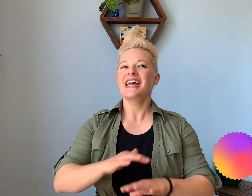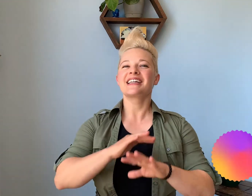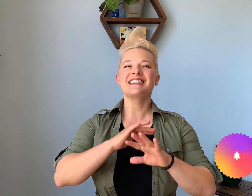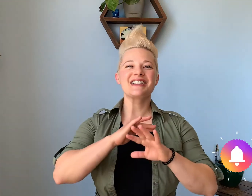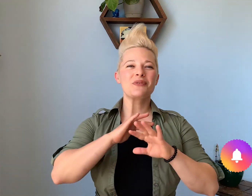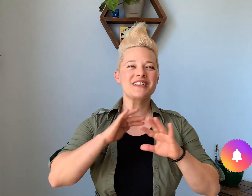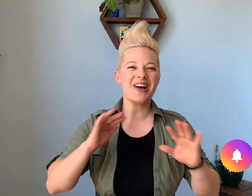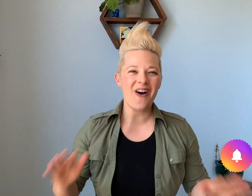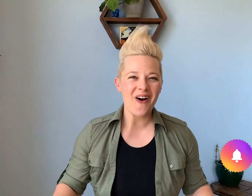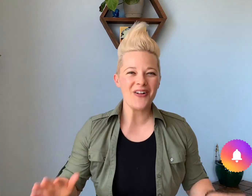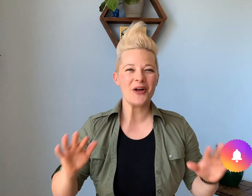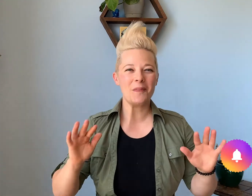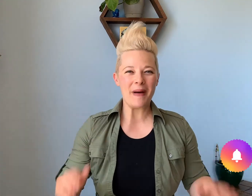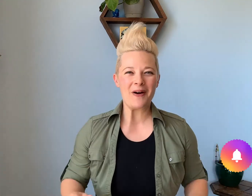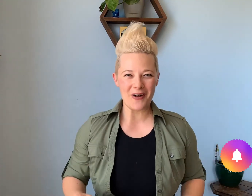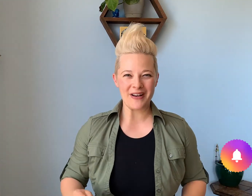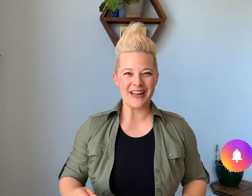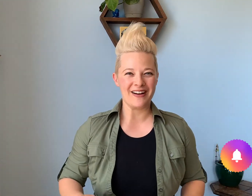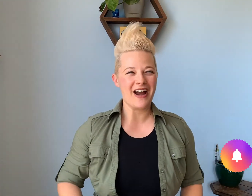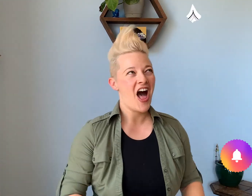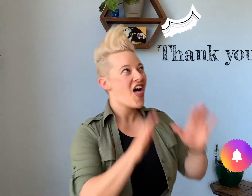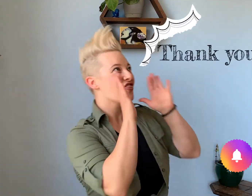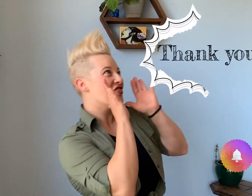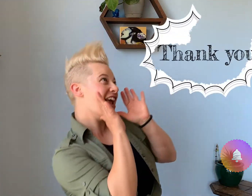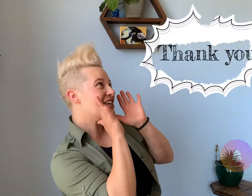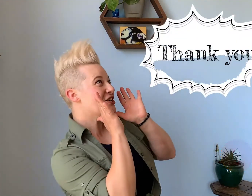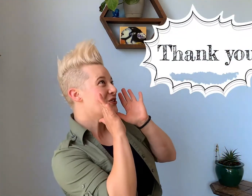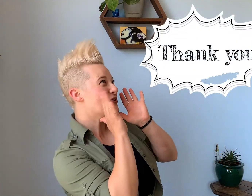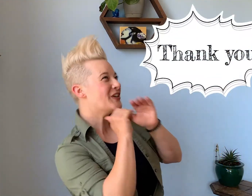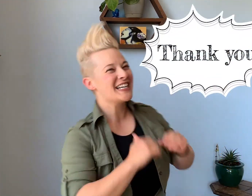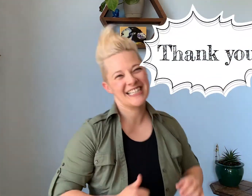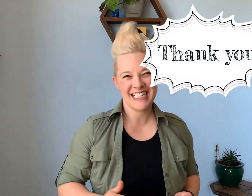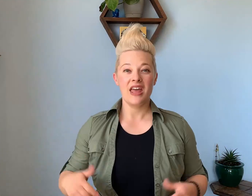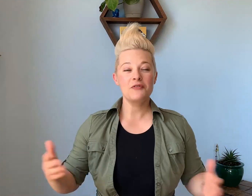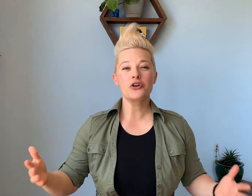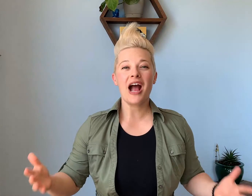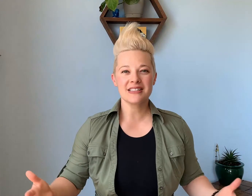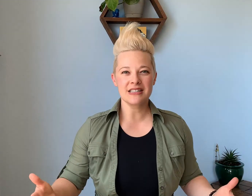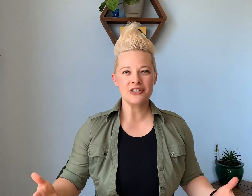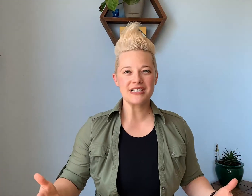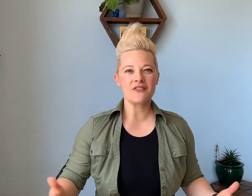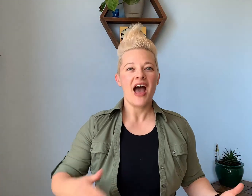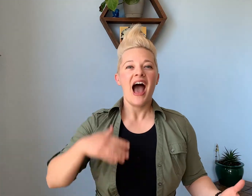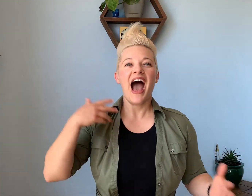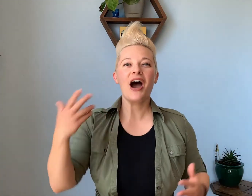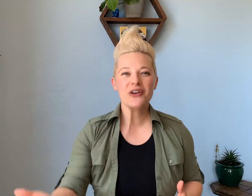because that's what it's all about on here. Thank you. If you're asking yourself how can